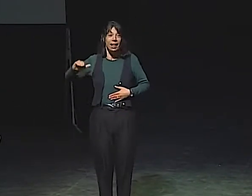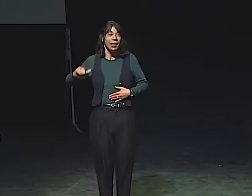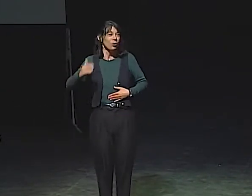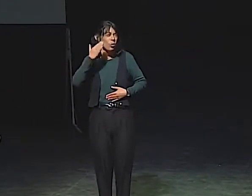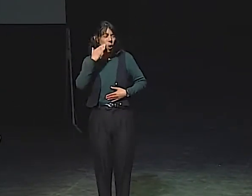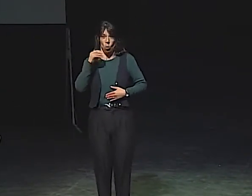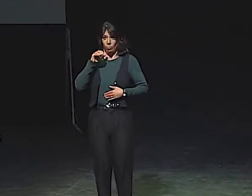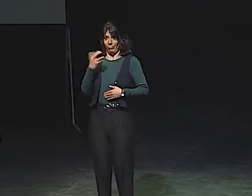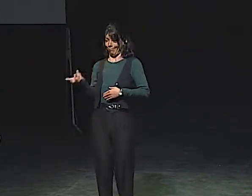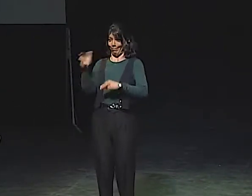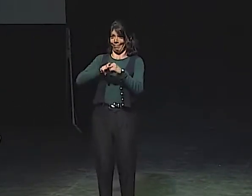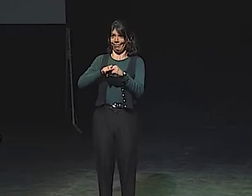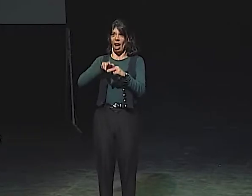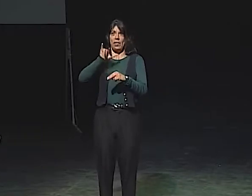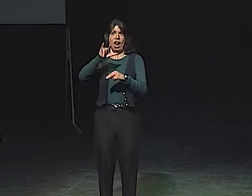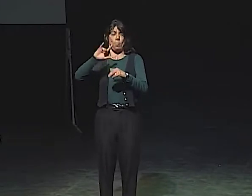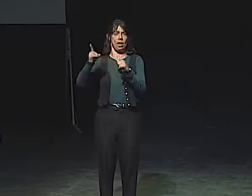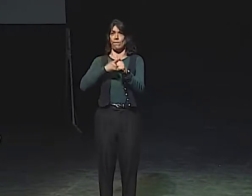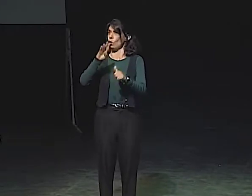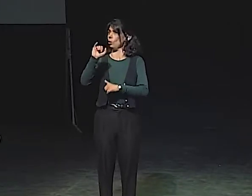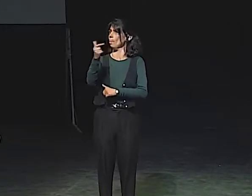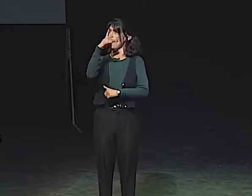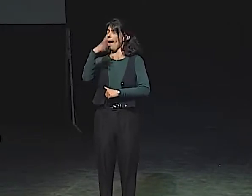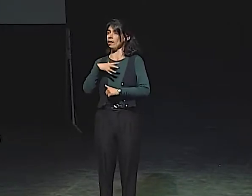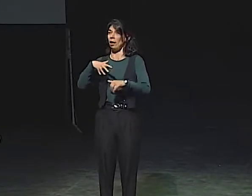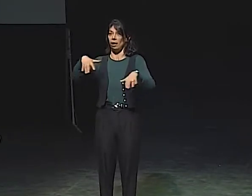ONE OTHER CHARACTER IS THE INNER CHILD.